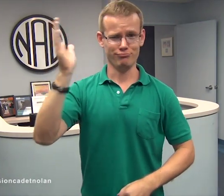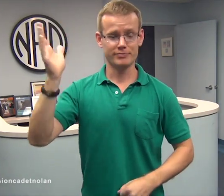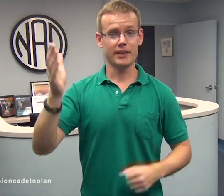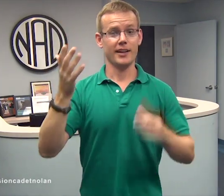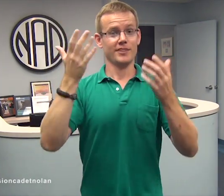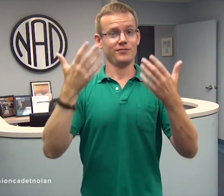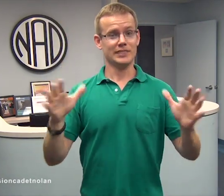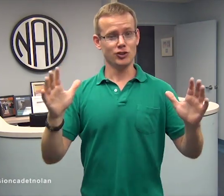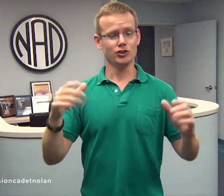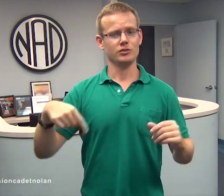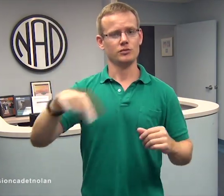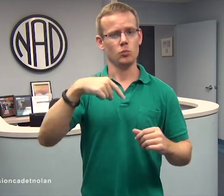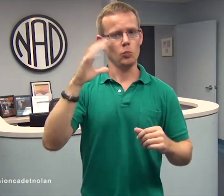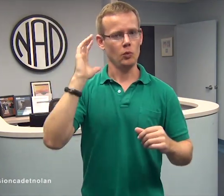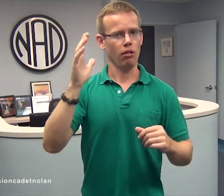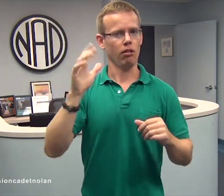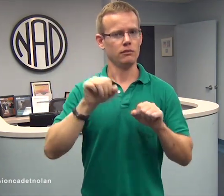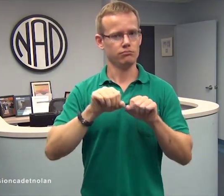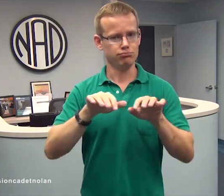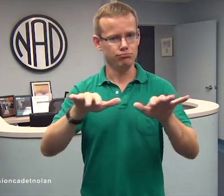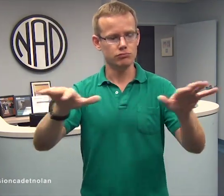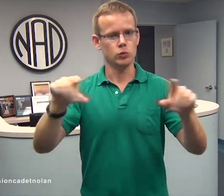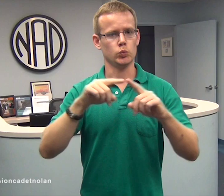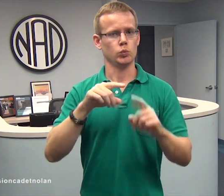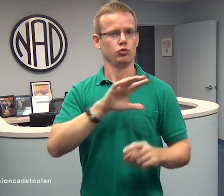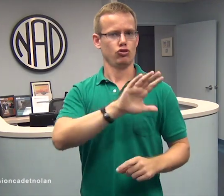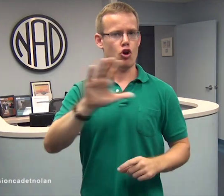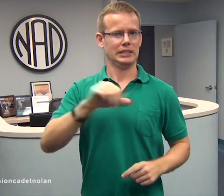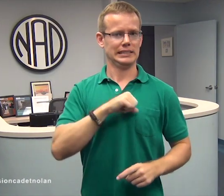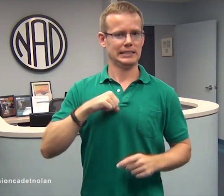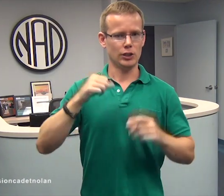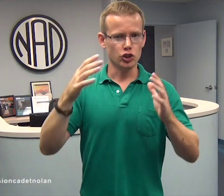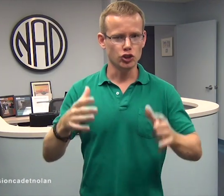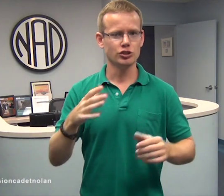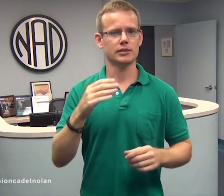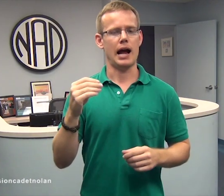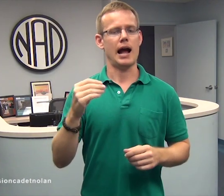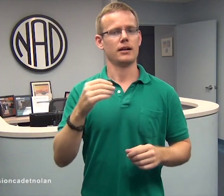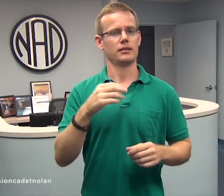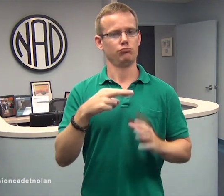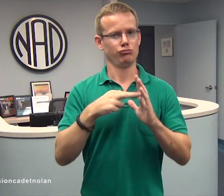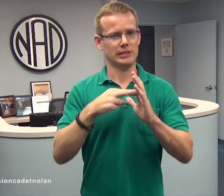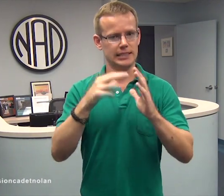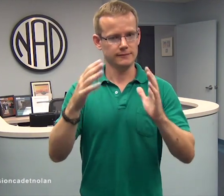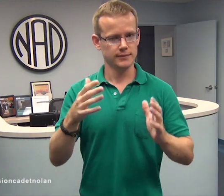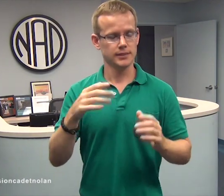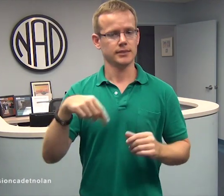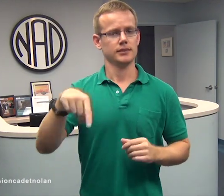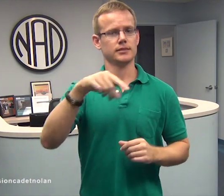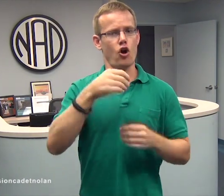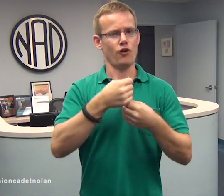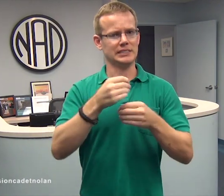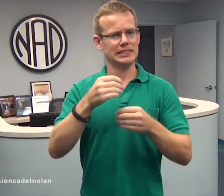After the speeches, rally participants will go to their Senators and Representatives’ offices